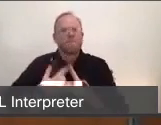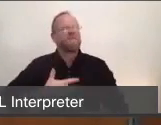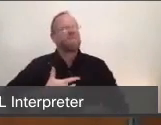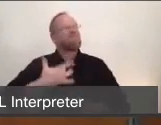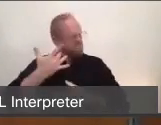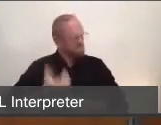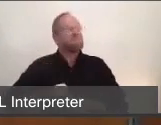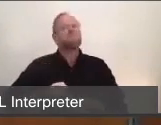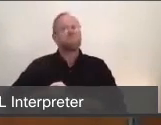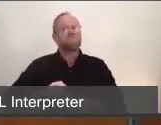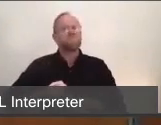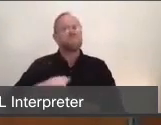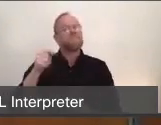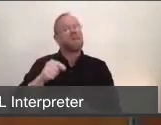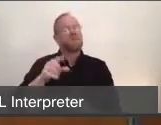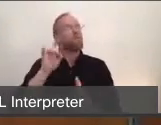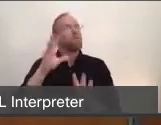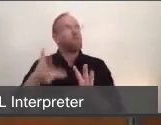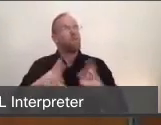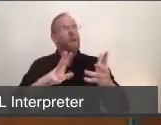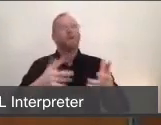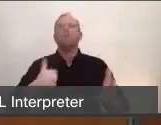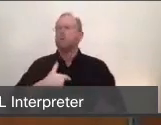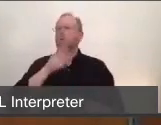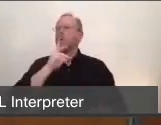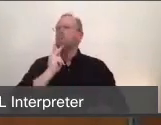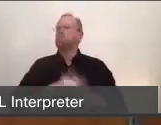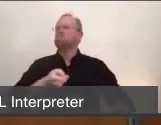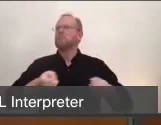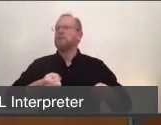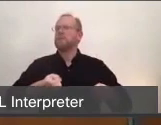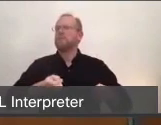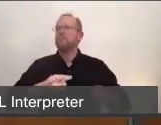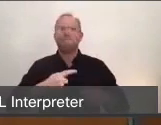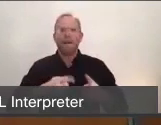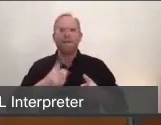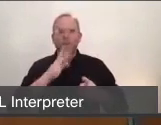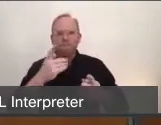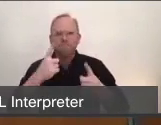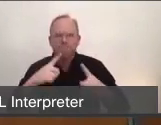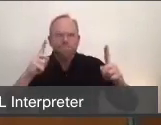continue to manage this crisis well, we will get through it, and we will be stronger for it. So thank you,